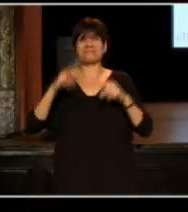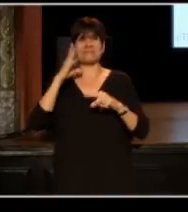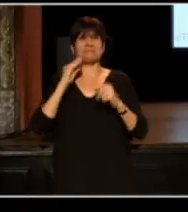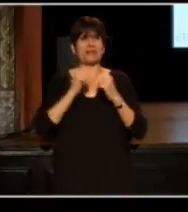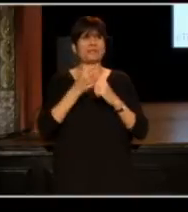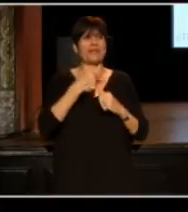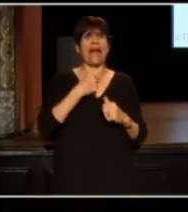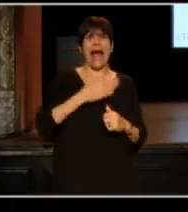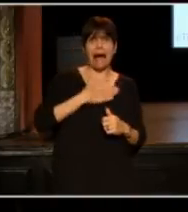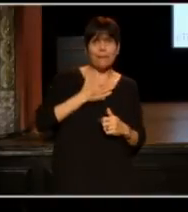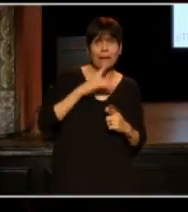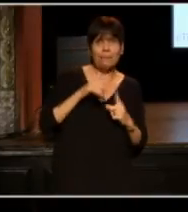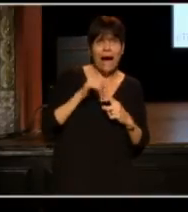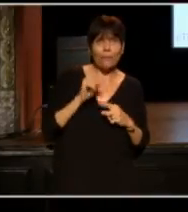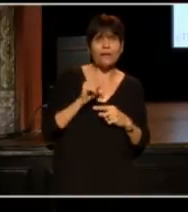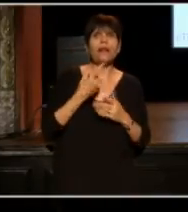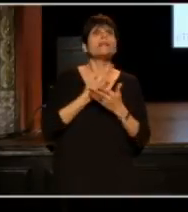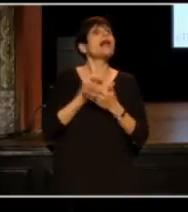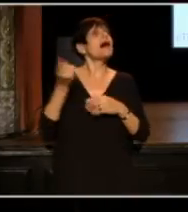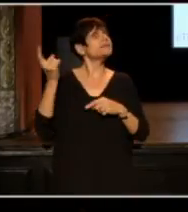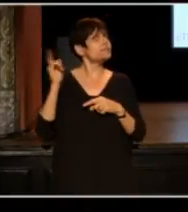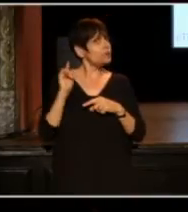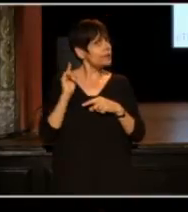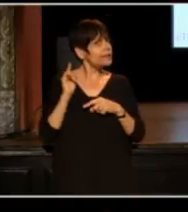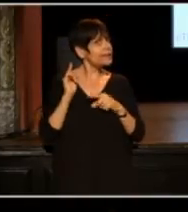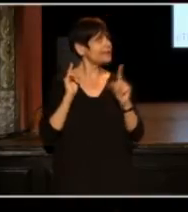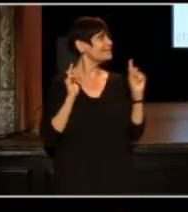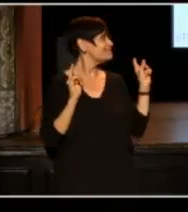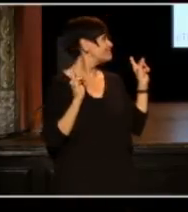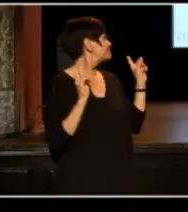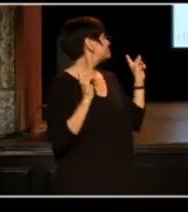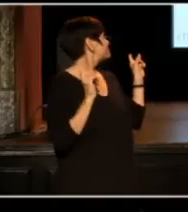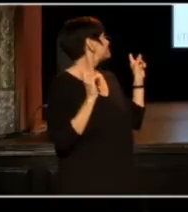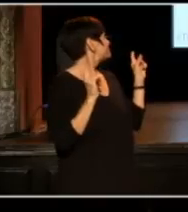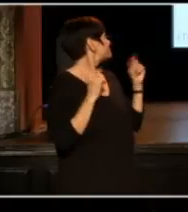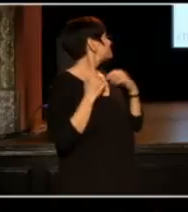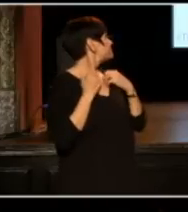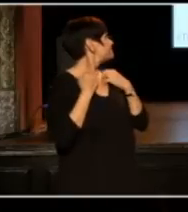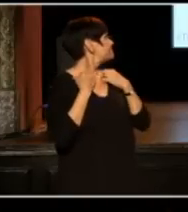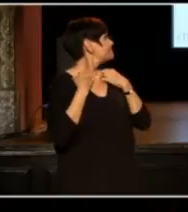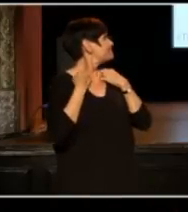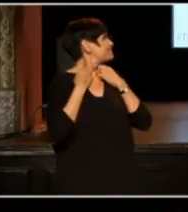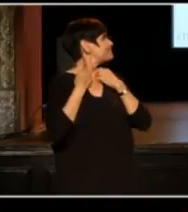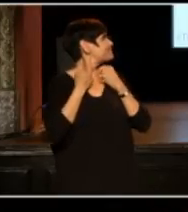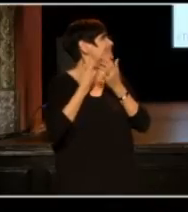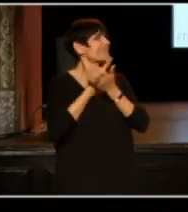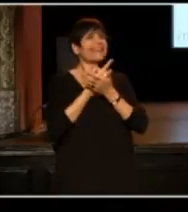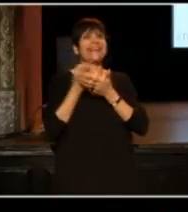And then, last week, last week